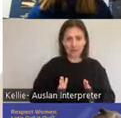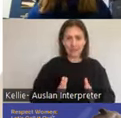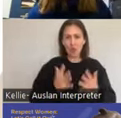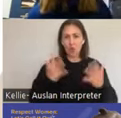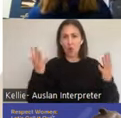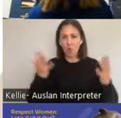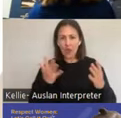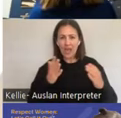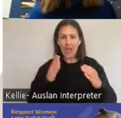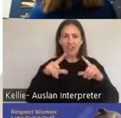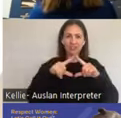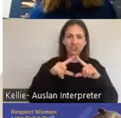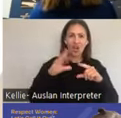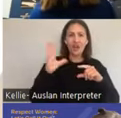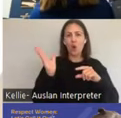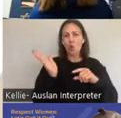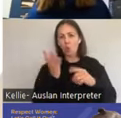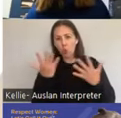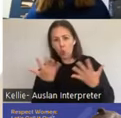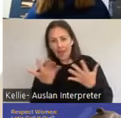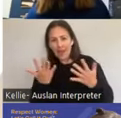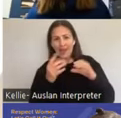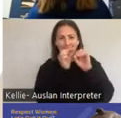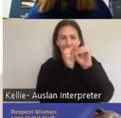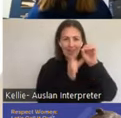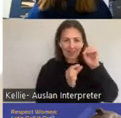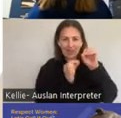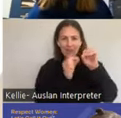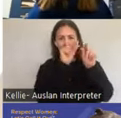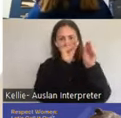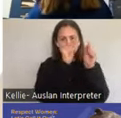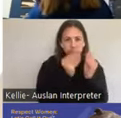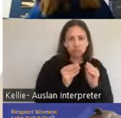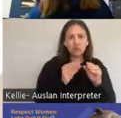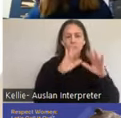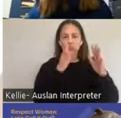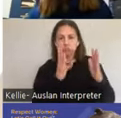vagina is, that it's not open all the time that it needs to be warmed up and people orgasm.